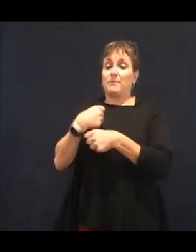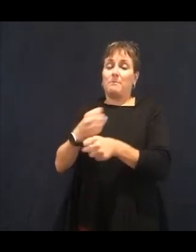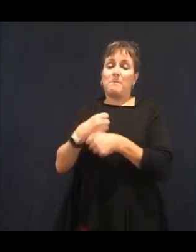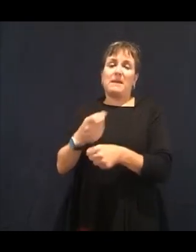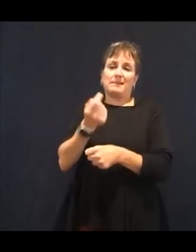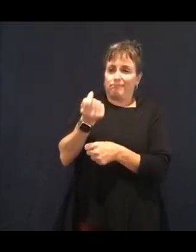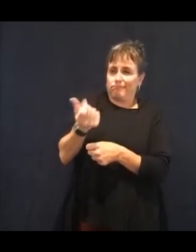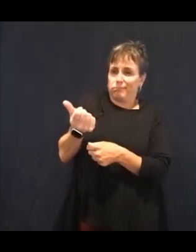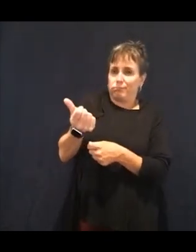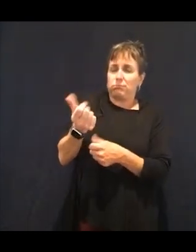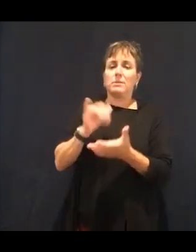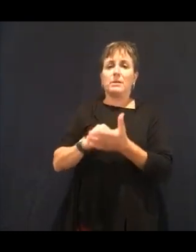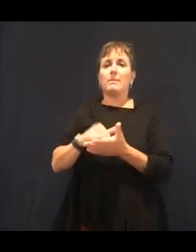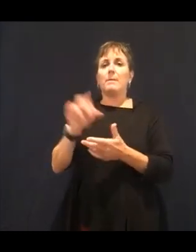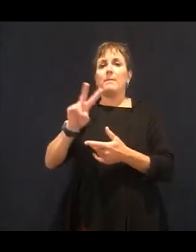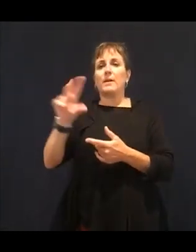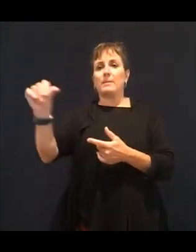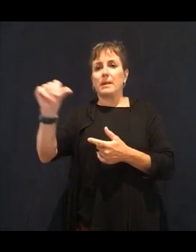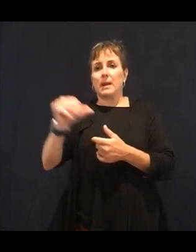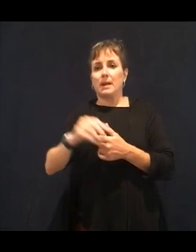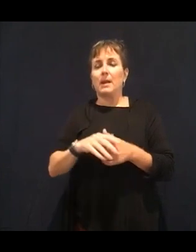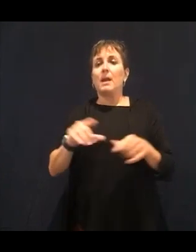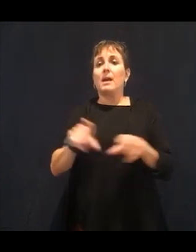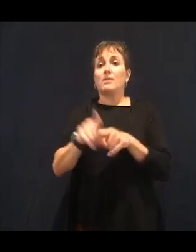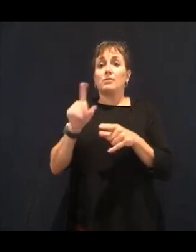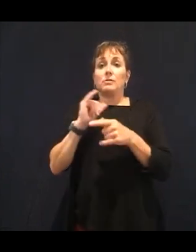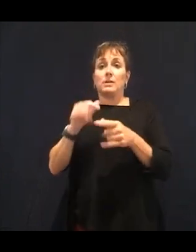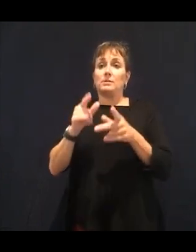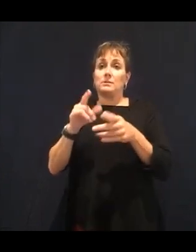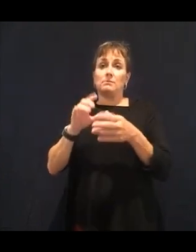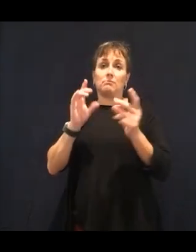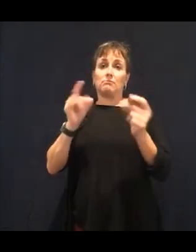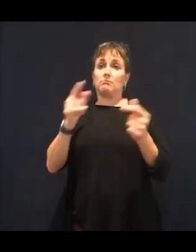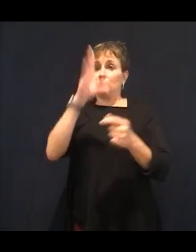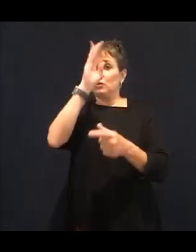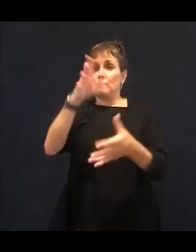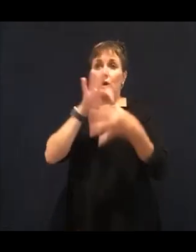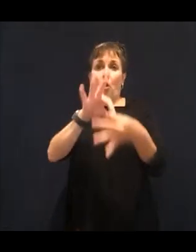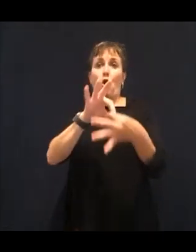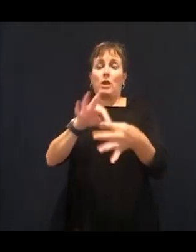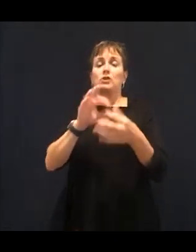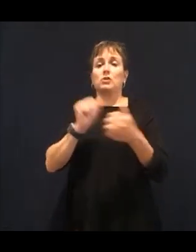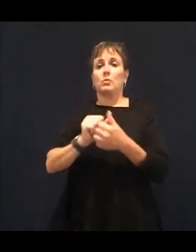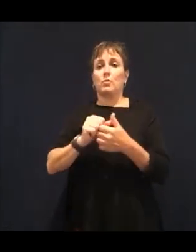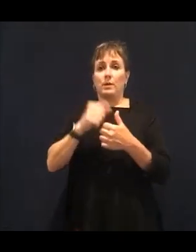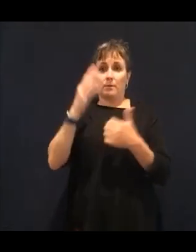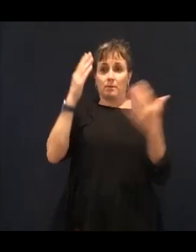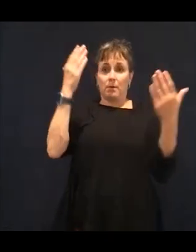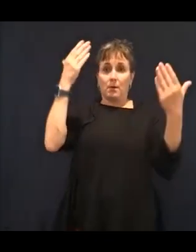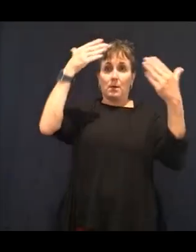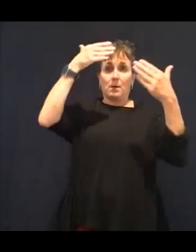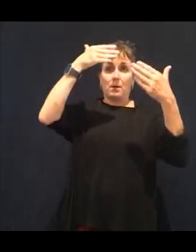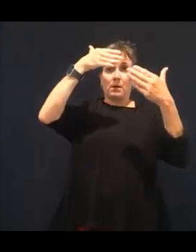is important is it comes, vitamin A derives from